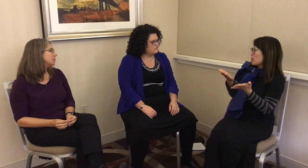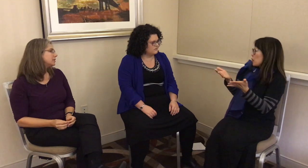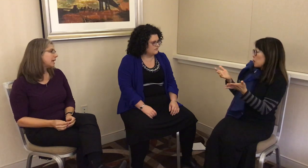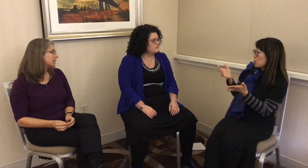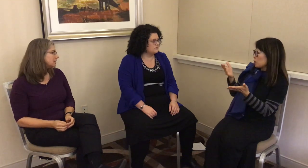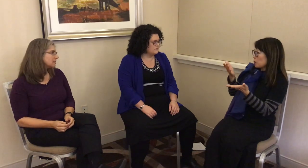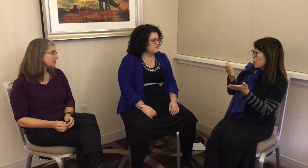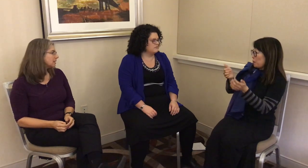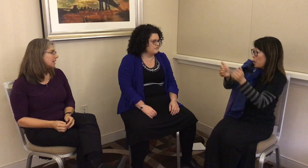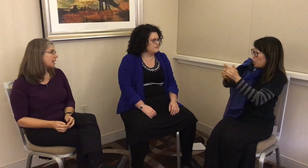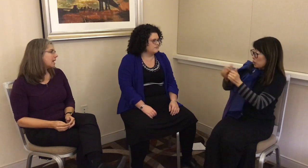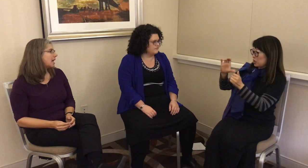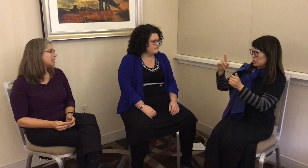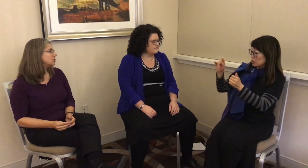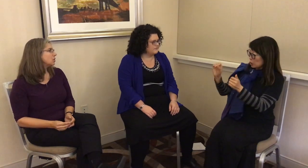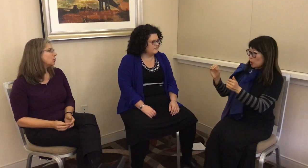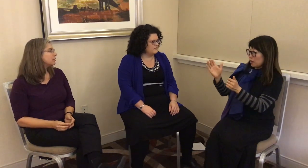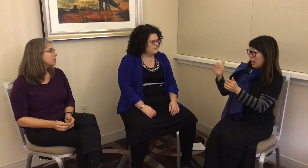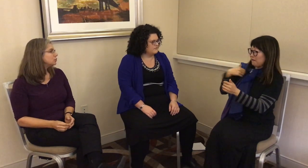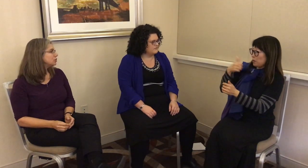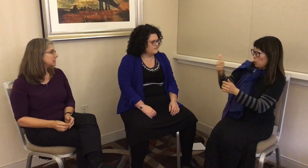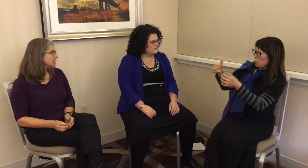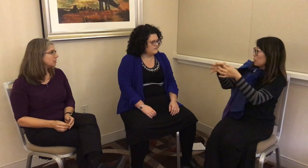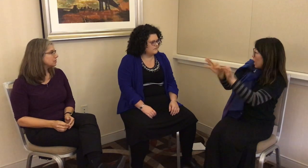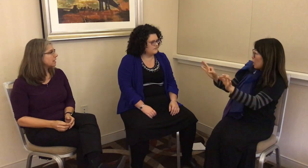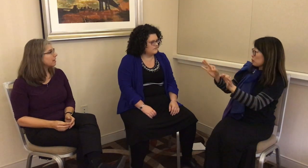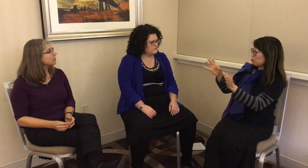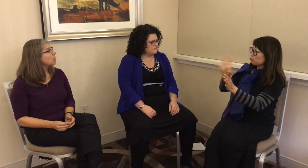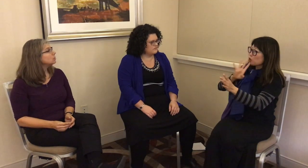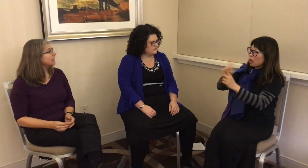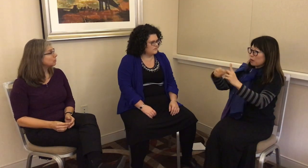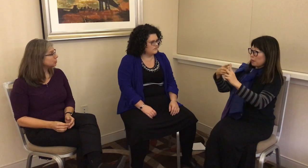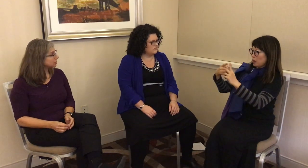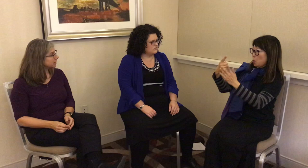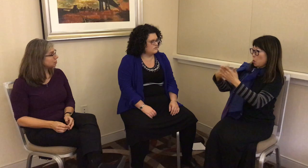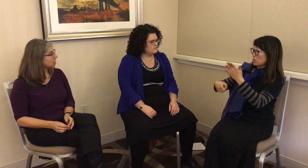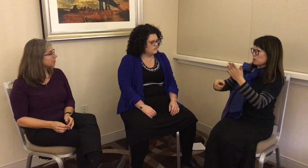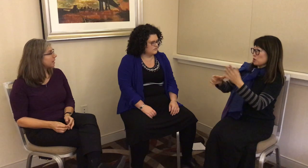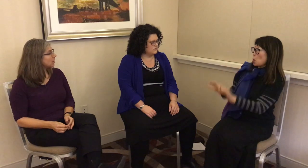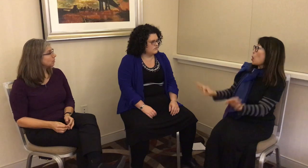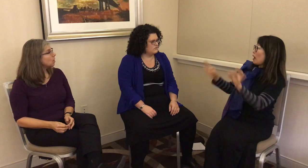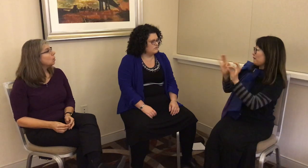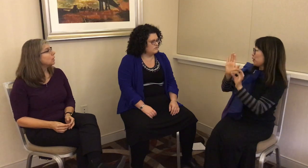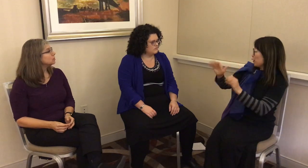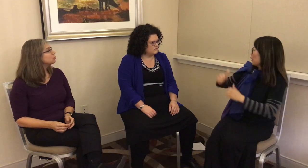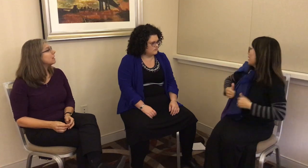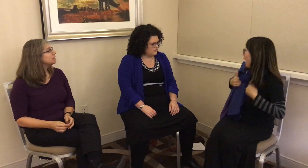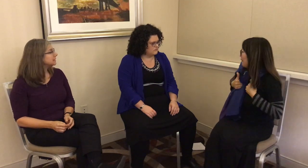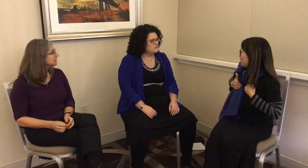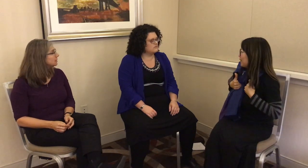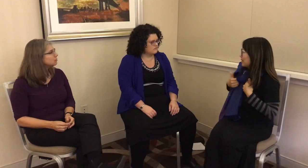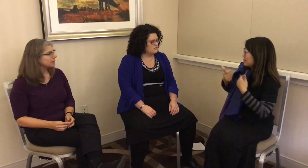understand. With most Chatinos, they have their own language. They talk about what is